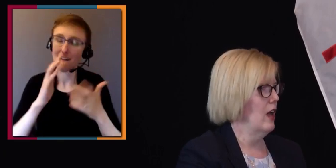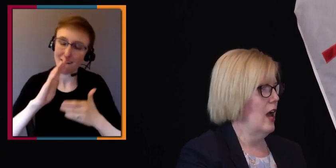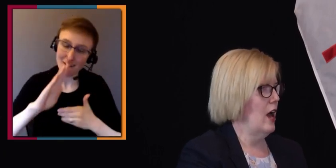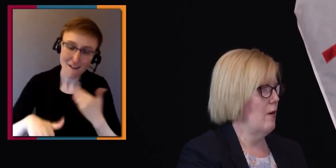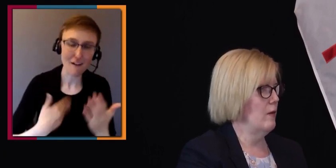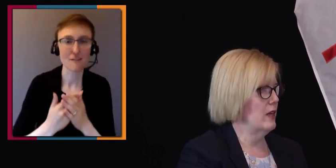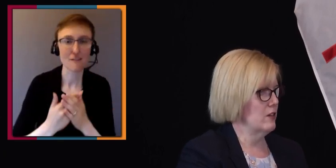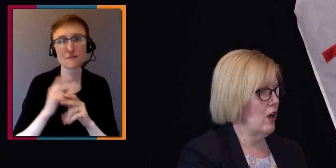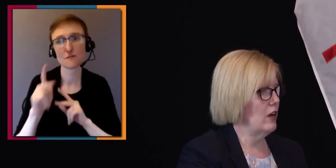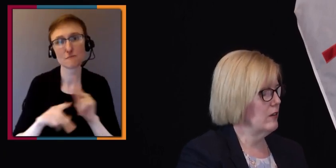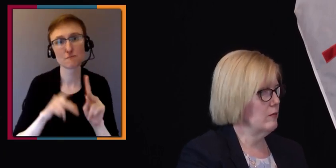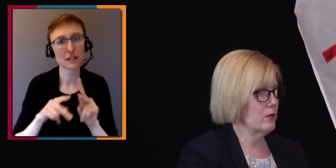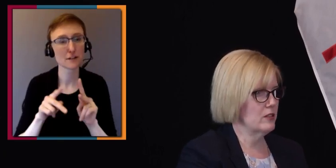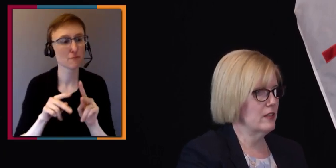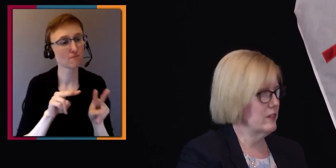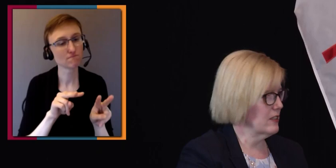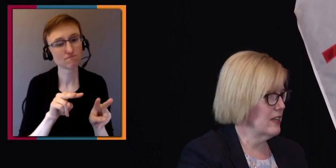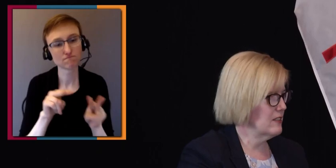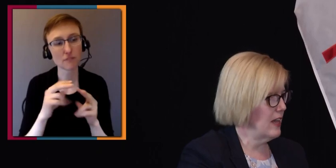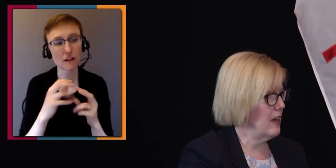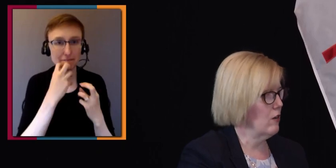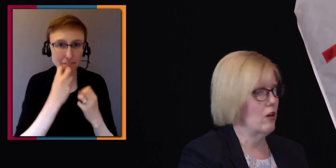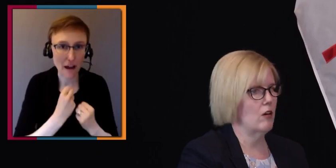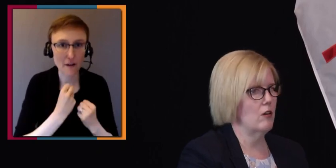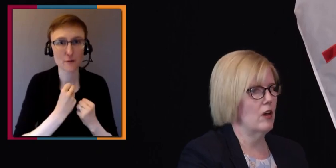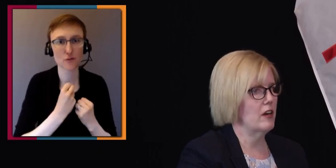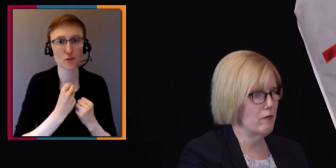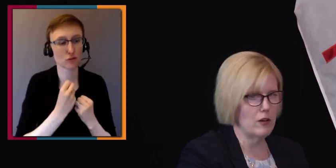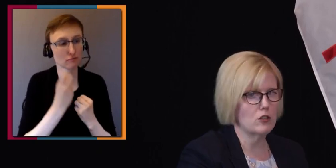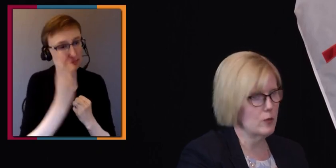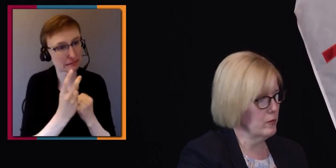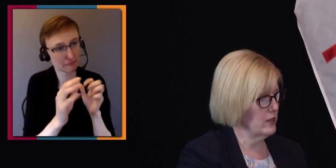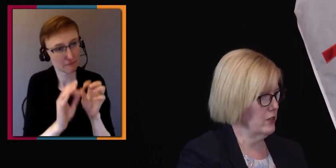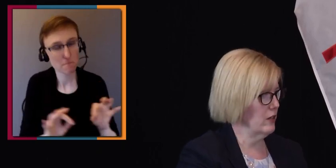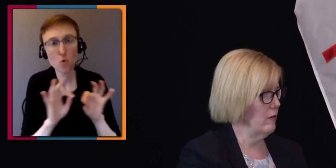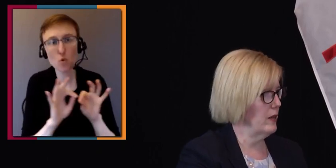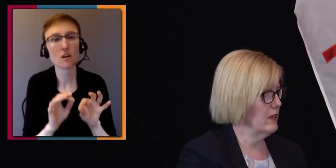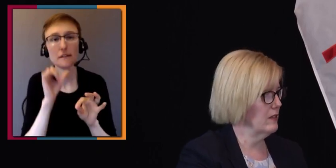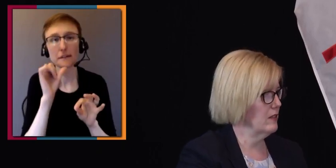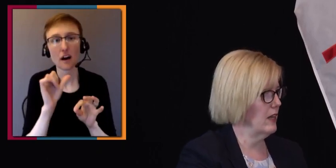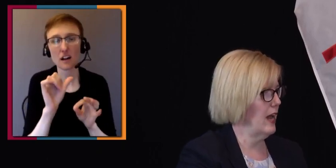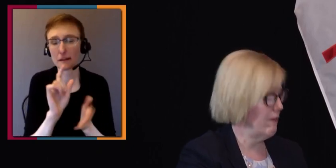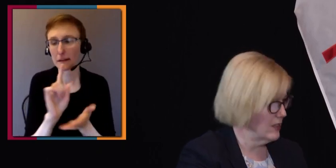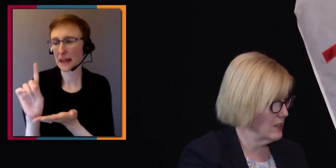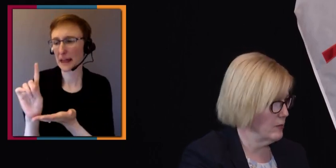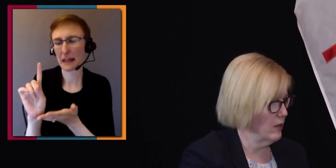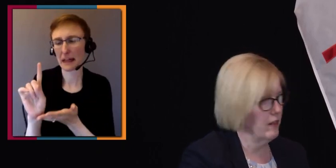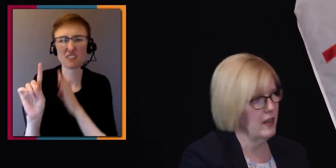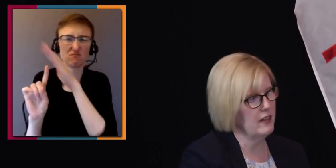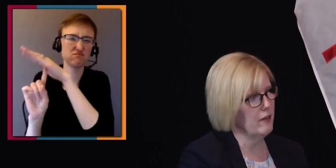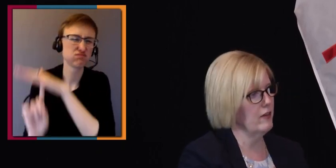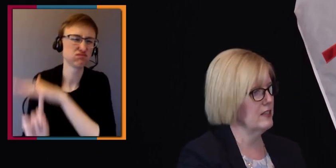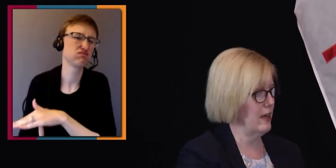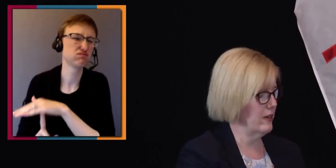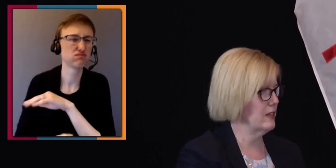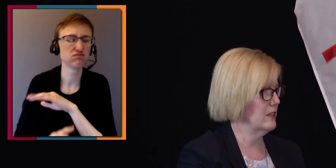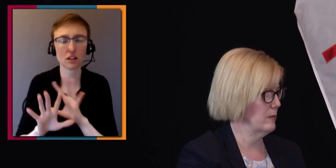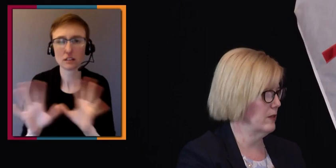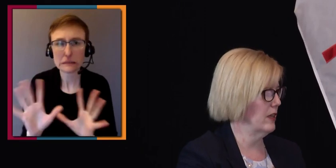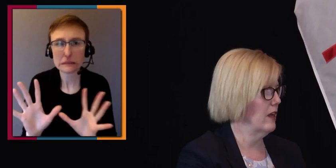is not perceived as less than or not in a vulnerable position because they have a disability, they identify as having a disability.